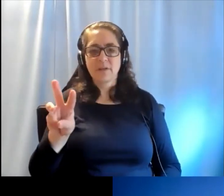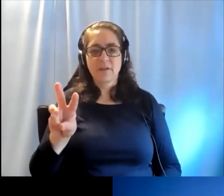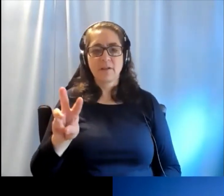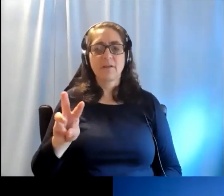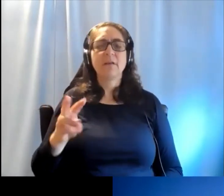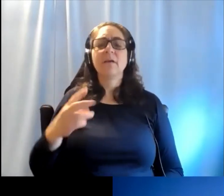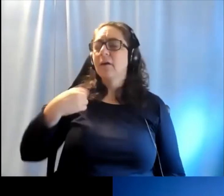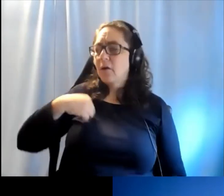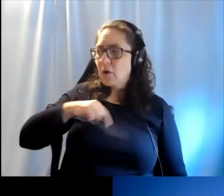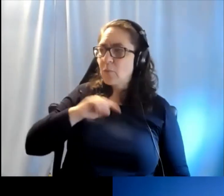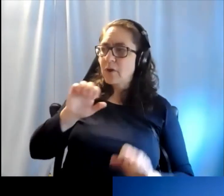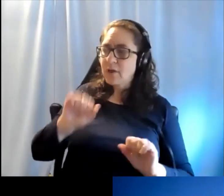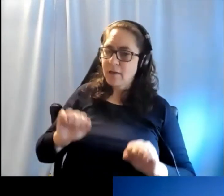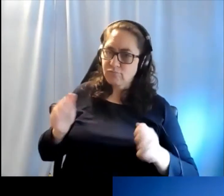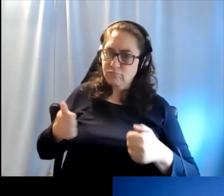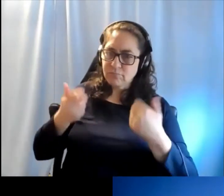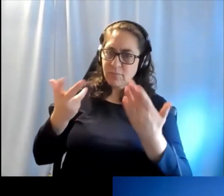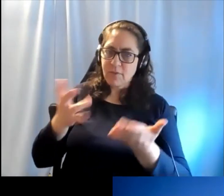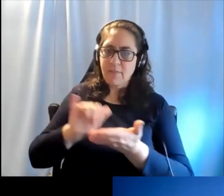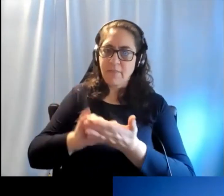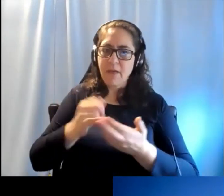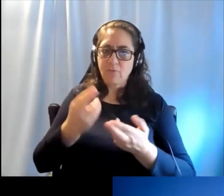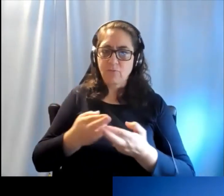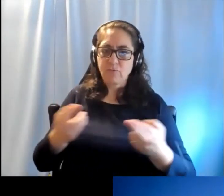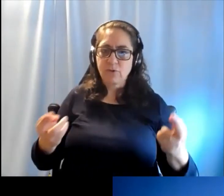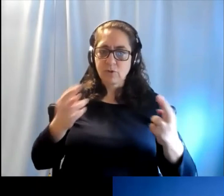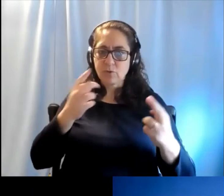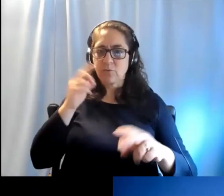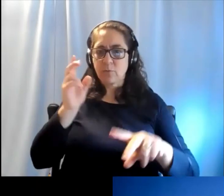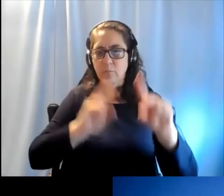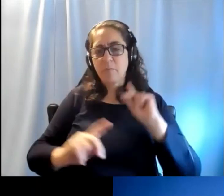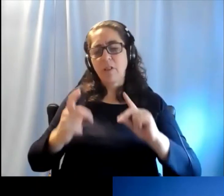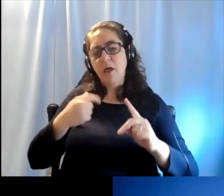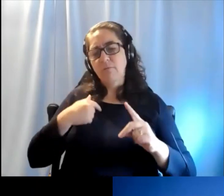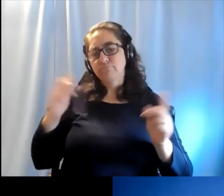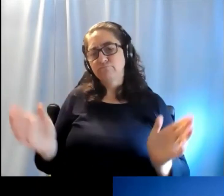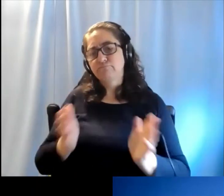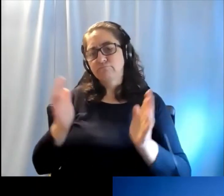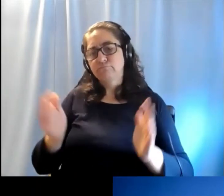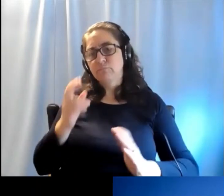And we can give that resource out to people because I encourage people to